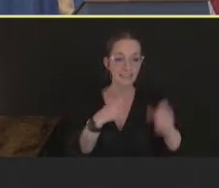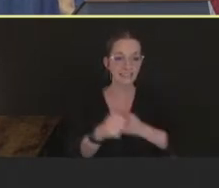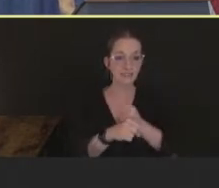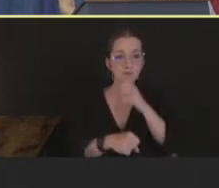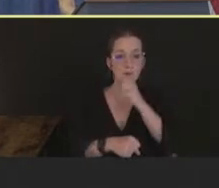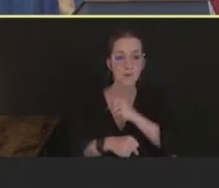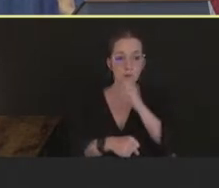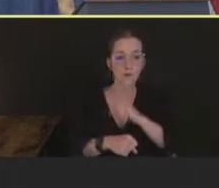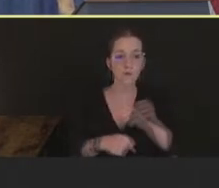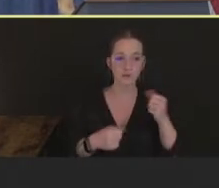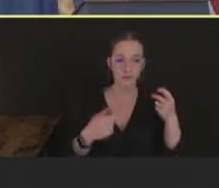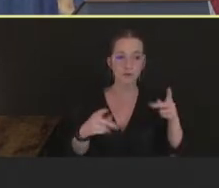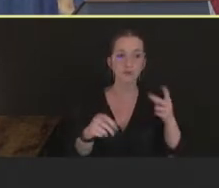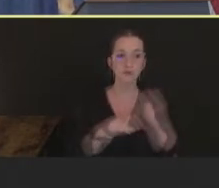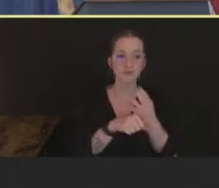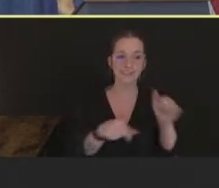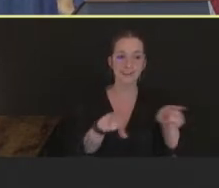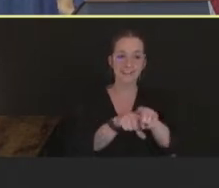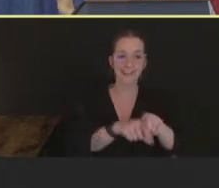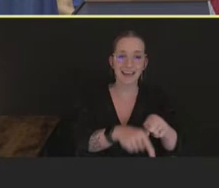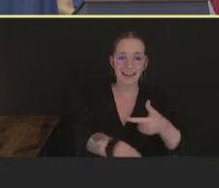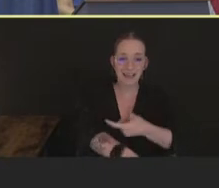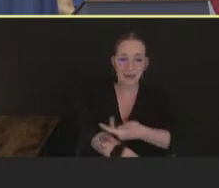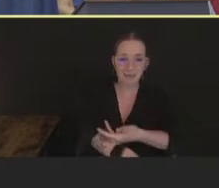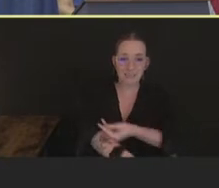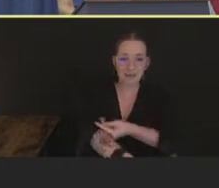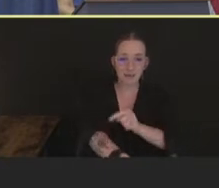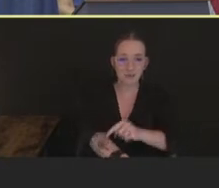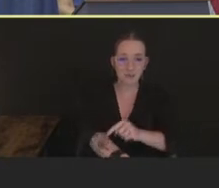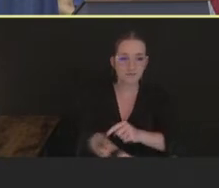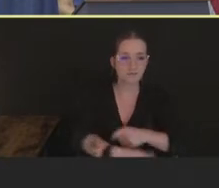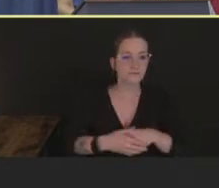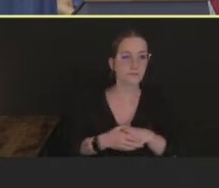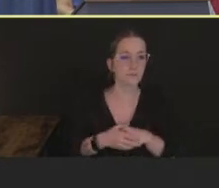ACAM2000 is a second generation vaccine for prevention of smallpox,